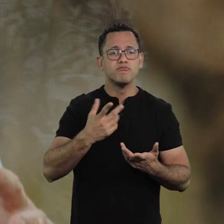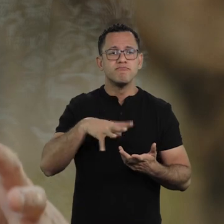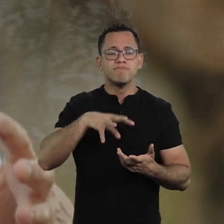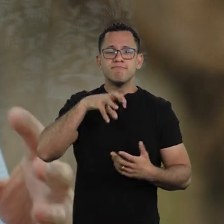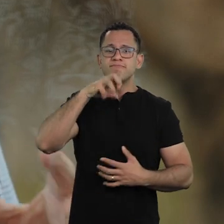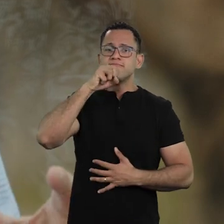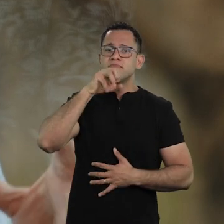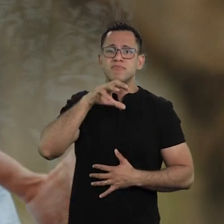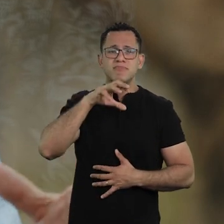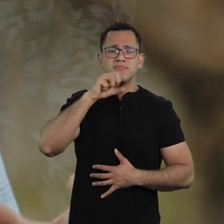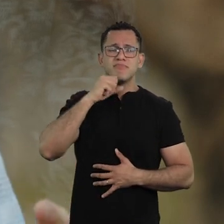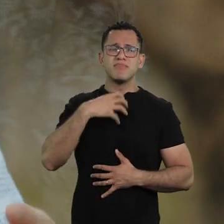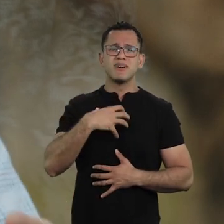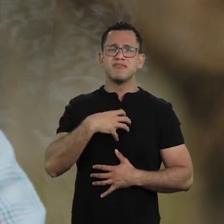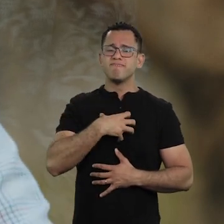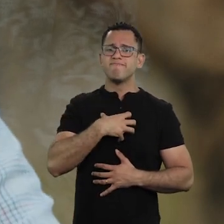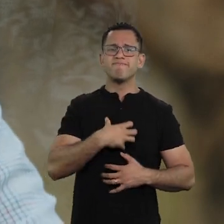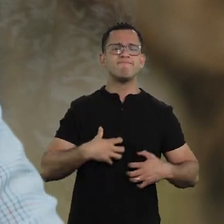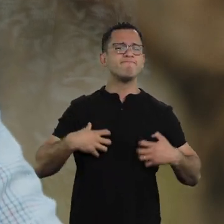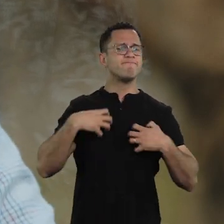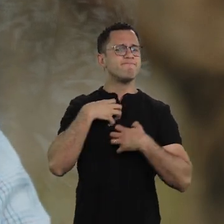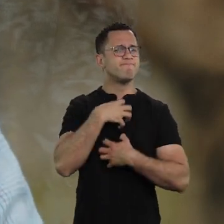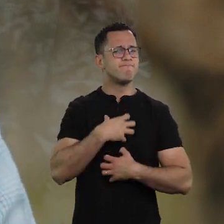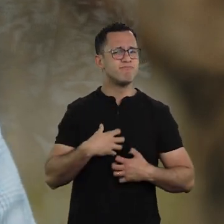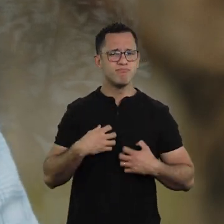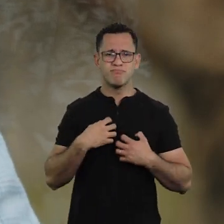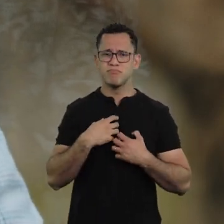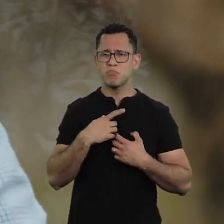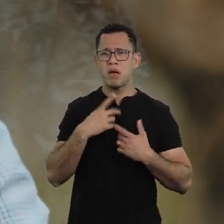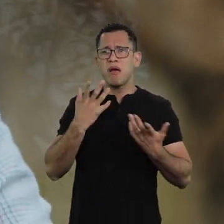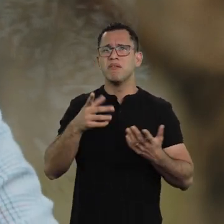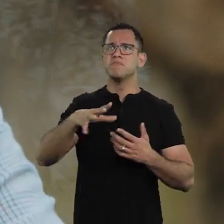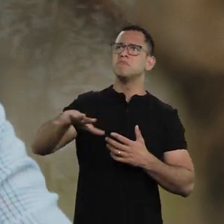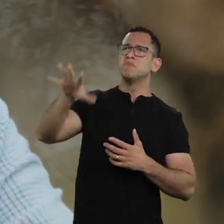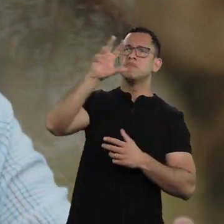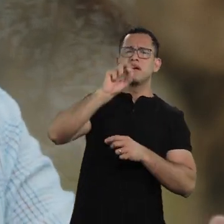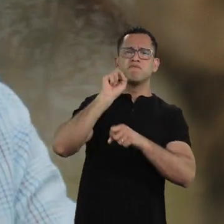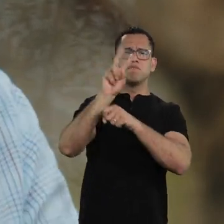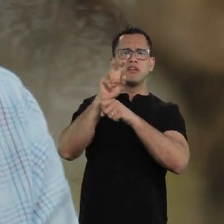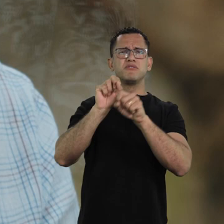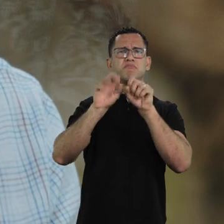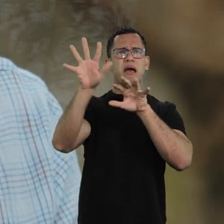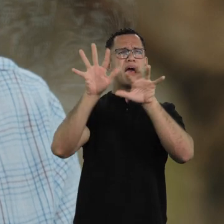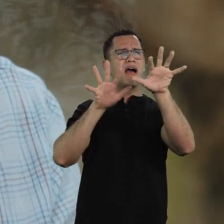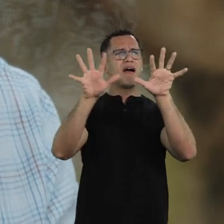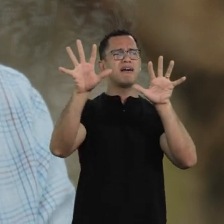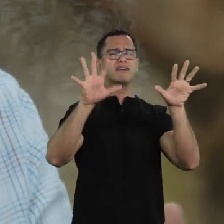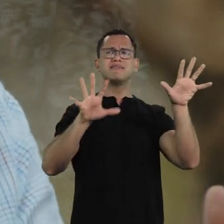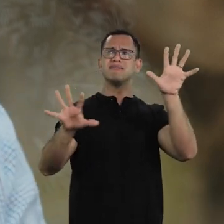the breath itself is the breath of a virulent world, right?